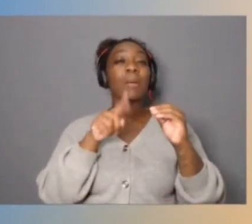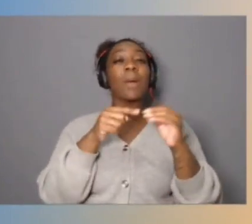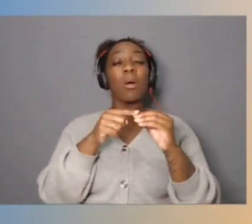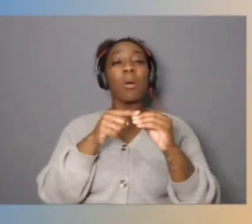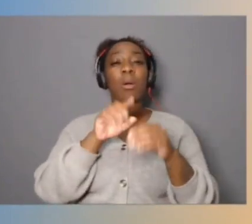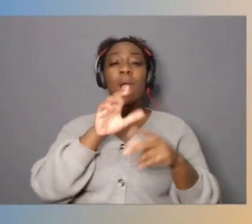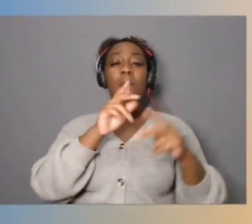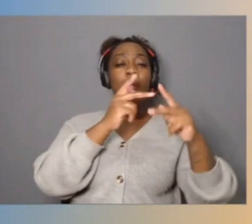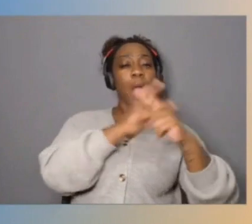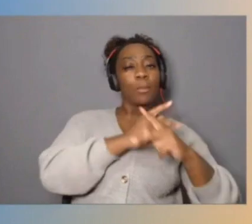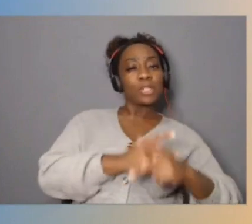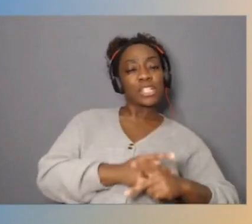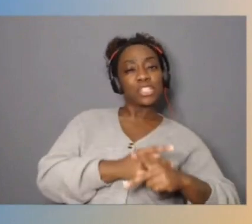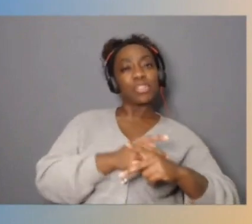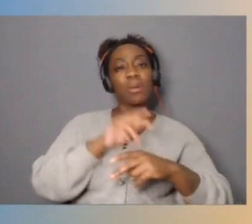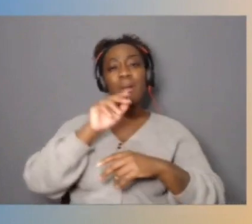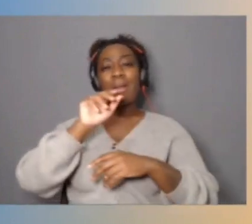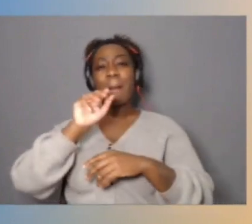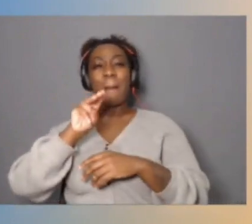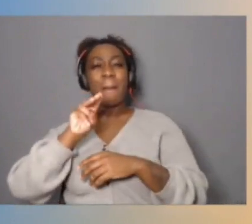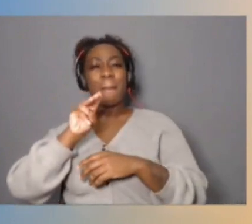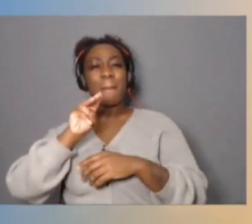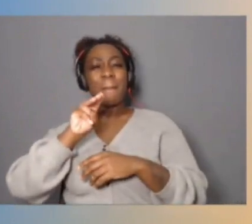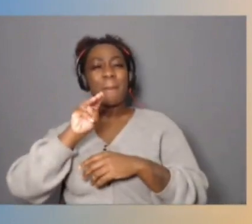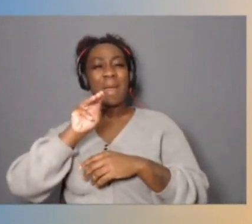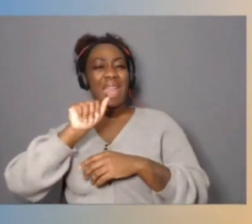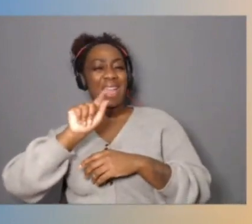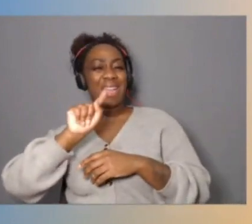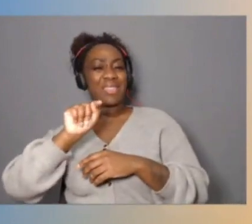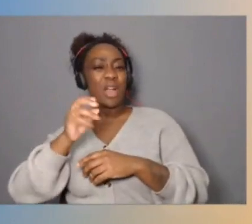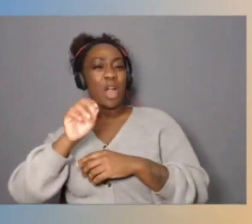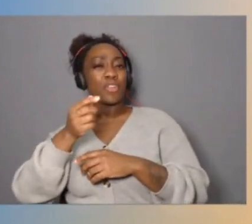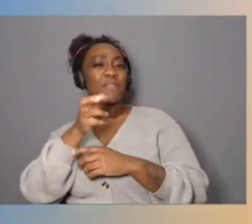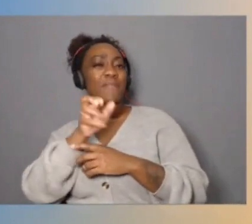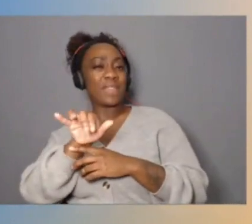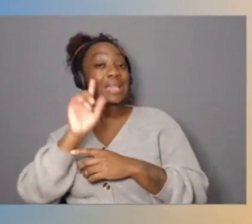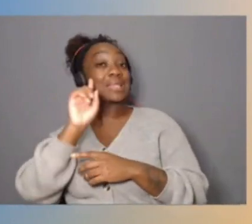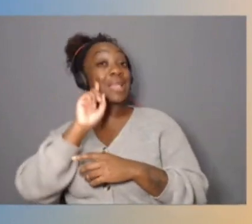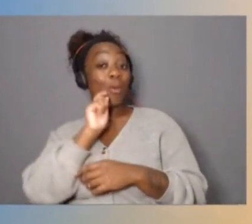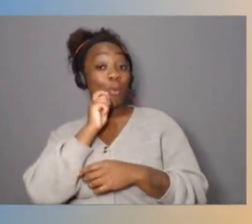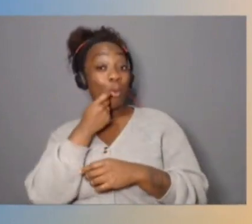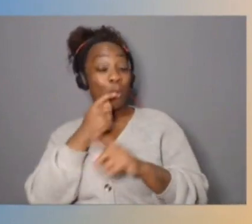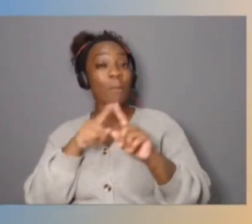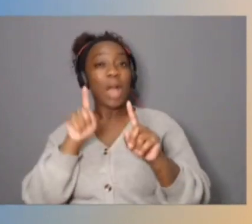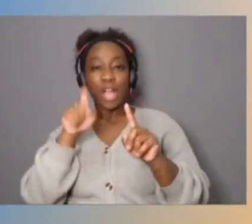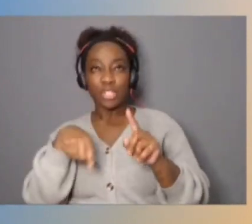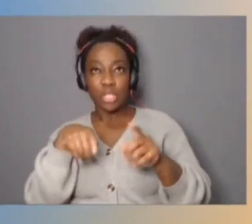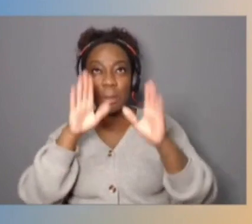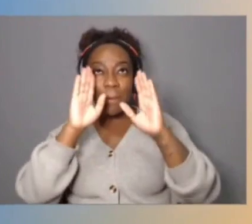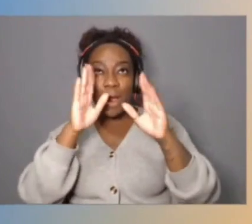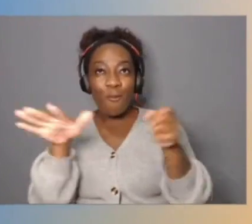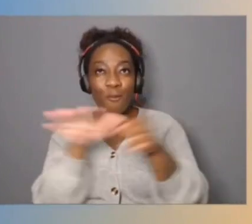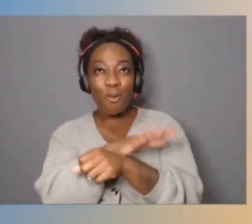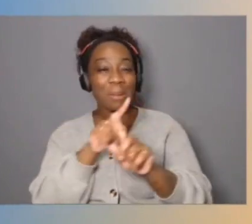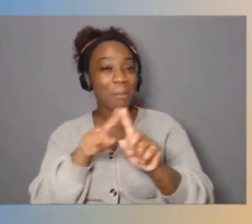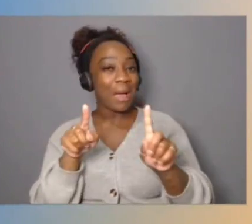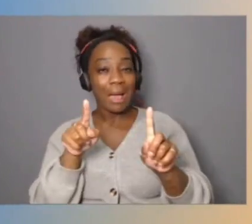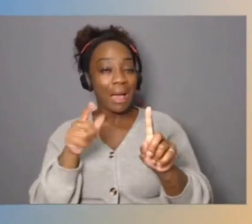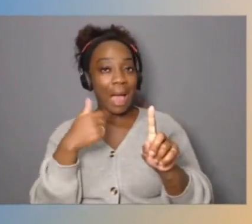And it sounded really, really cool. And I should have actually been listening fully to Dave and Ahmed, but I unfortunately did a quick search for computational lithography.